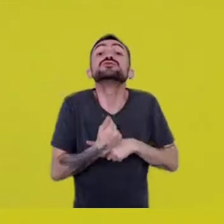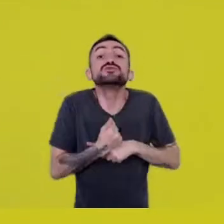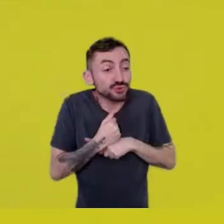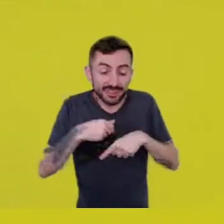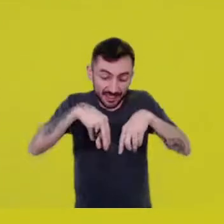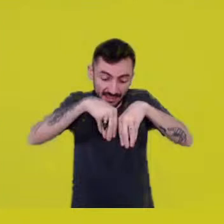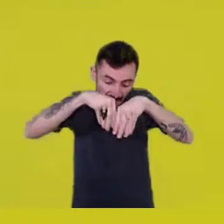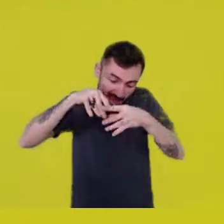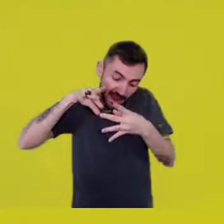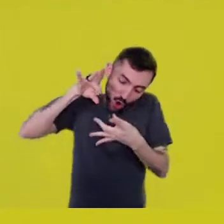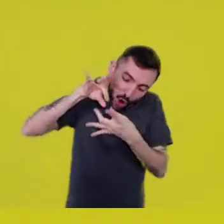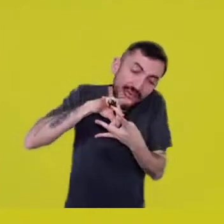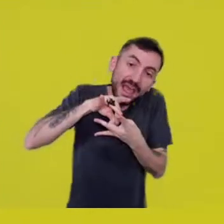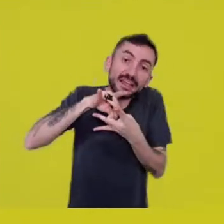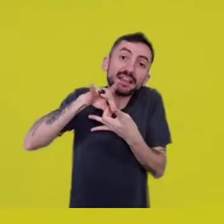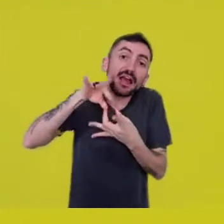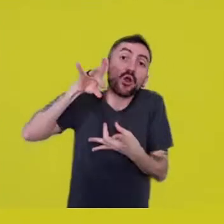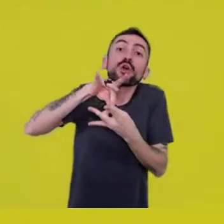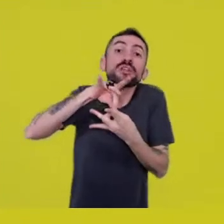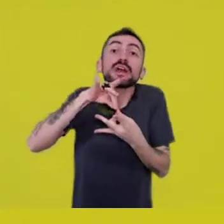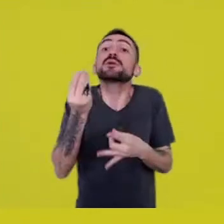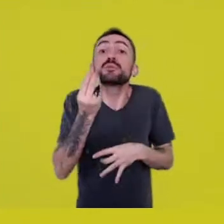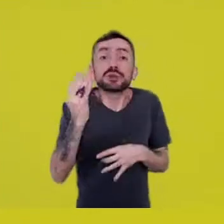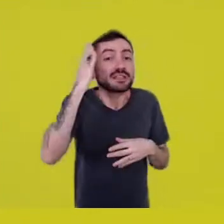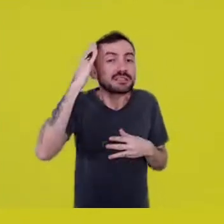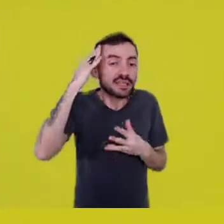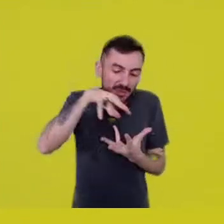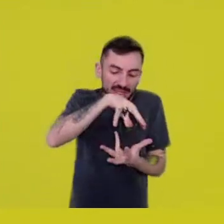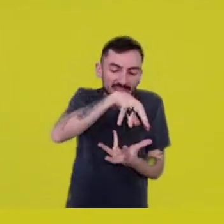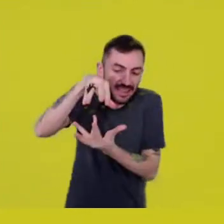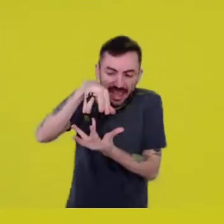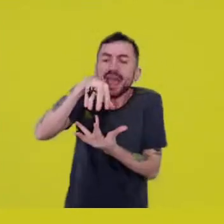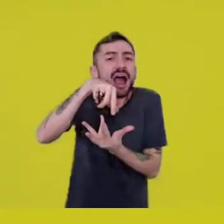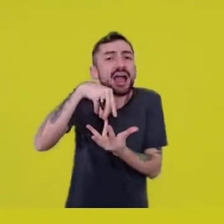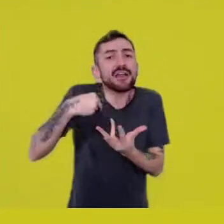in the sense of the place where we are. With the mountain, the river,